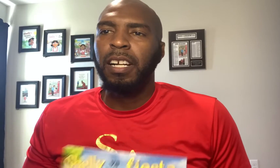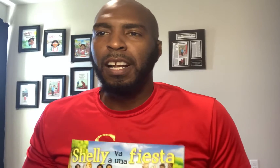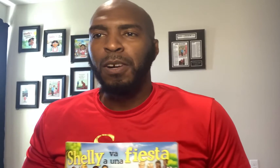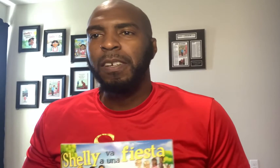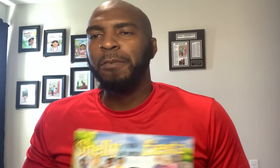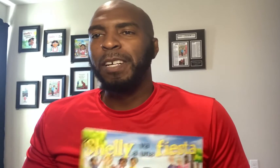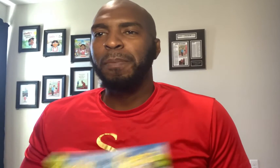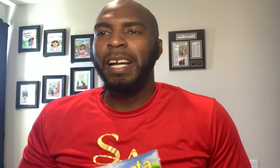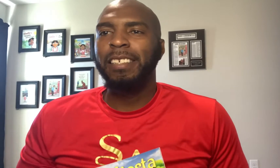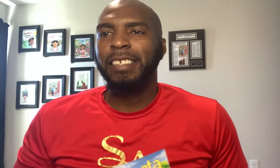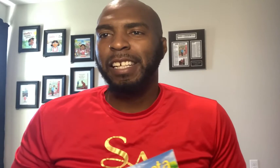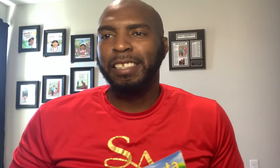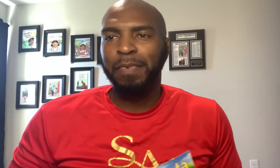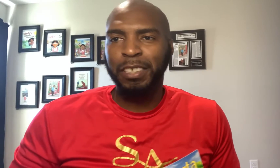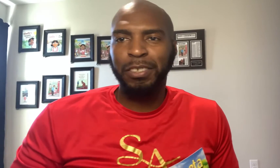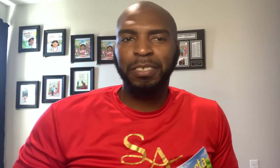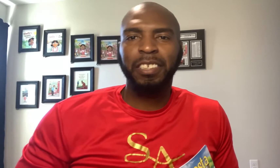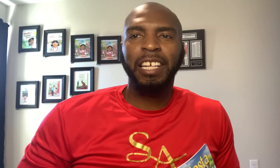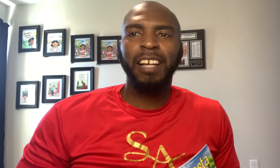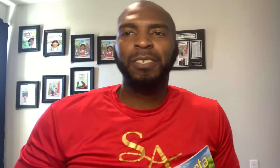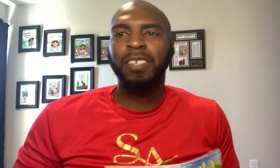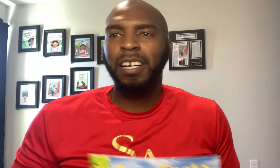Hello. And welcome back to Shelly's Adventures channel.